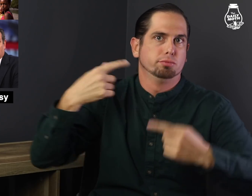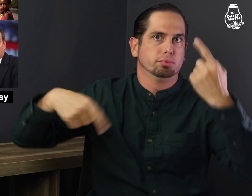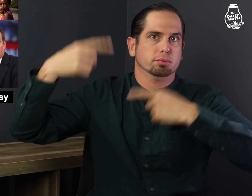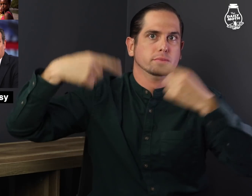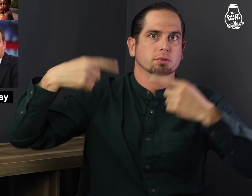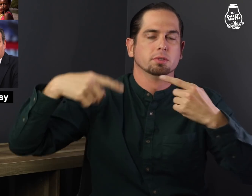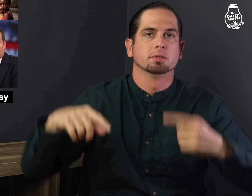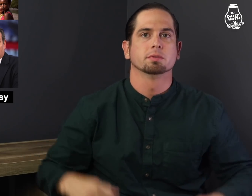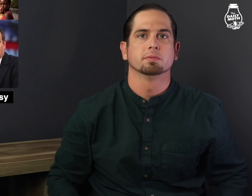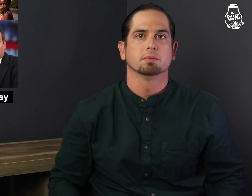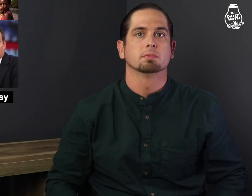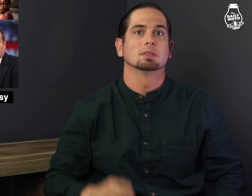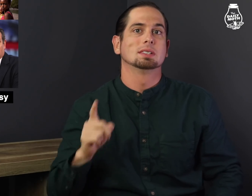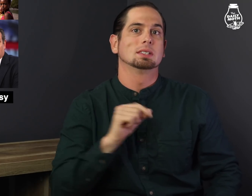It's sparked a controversy.